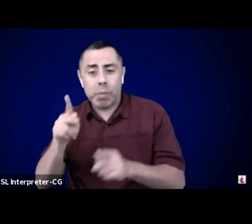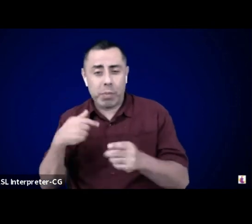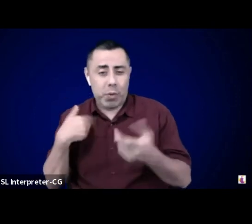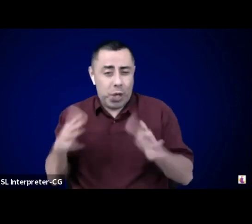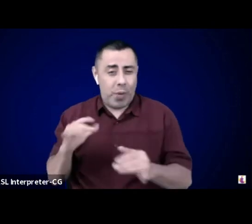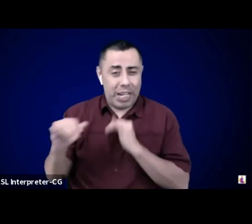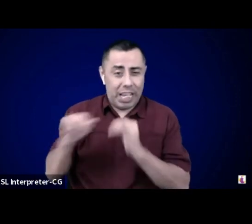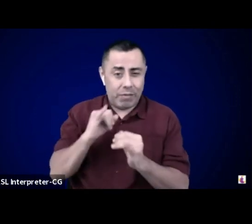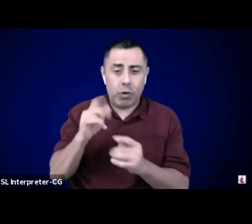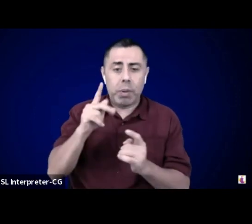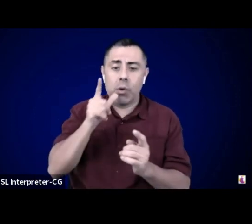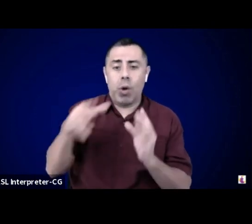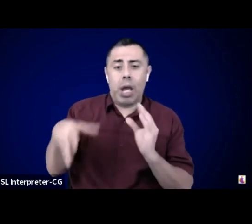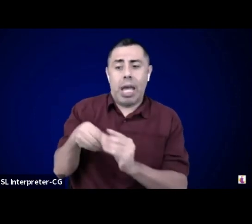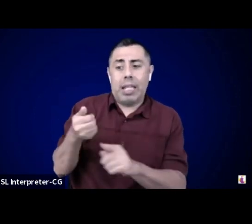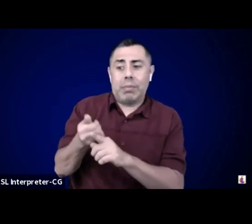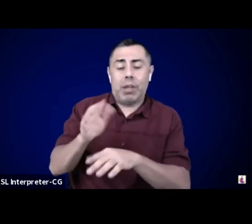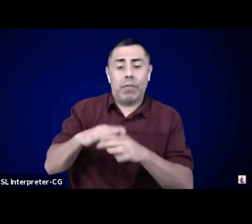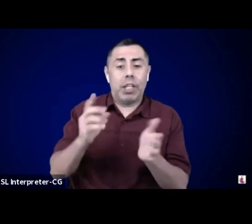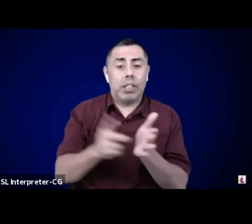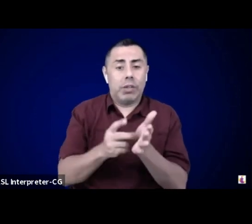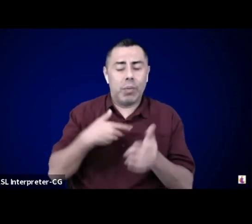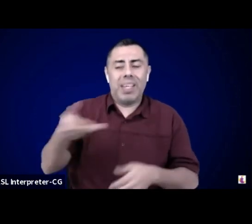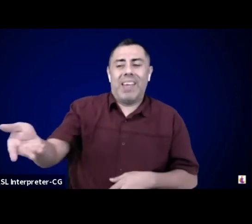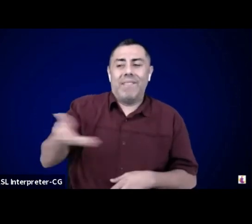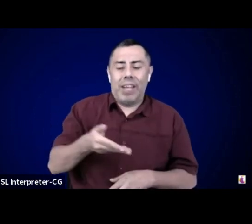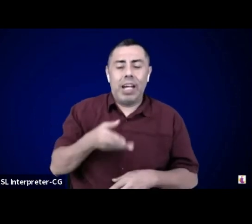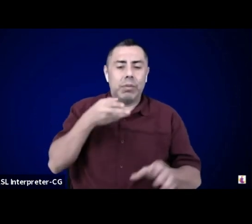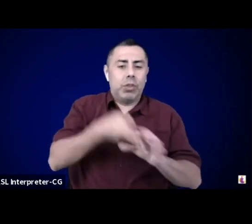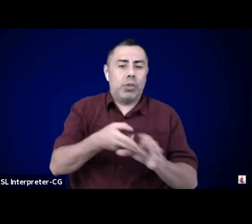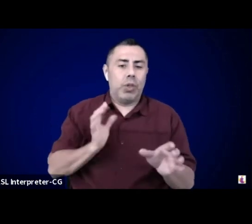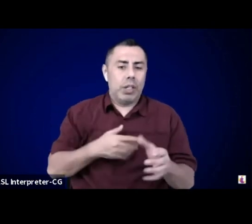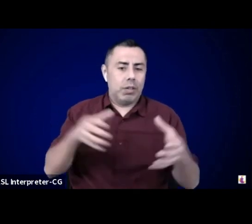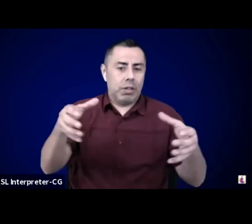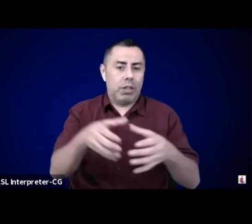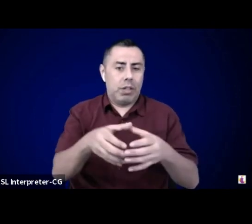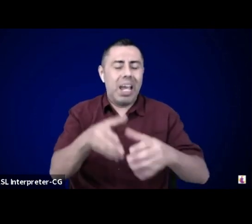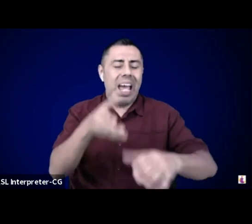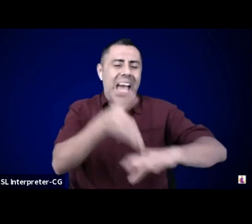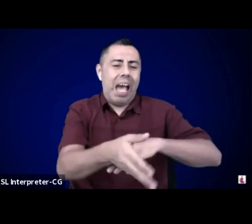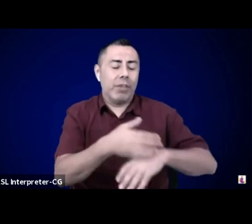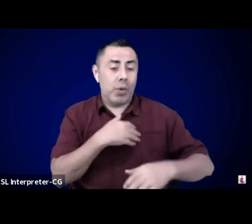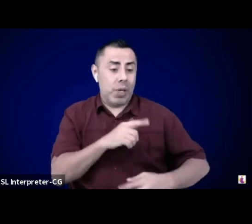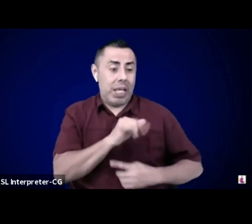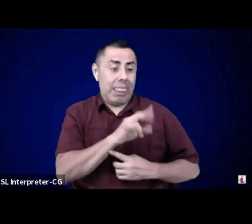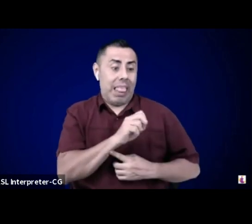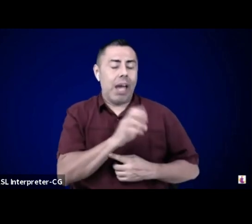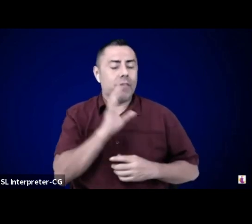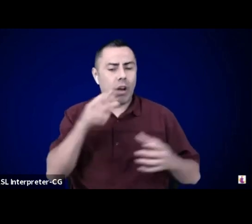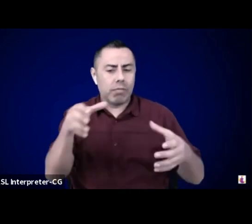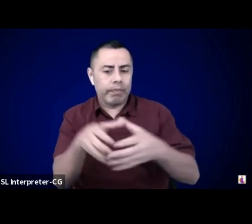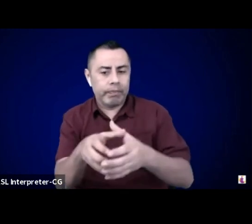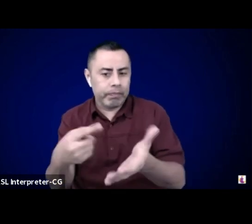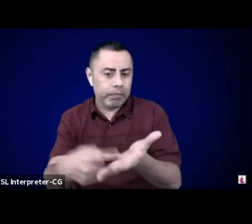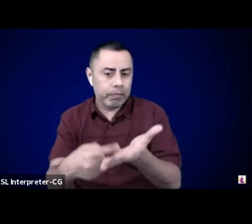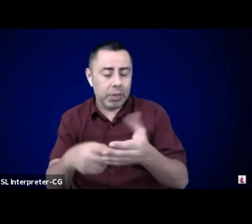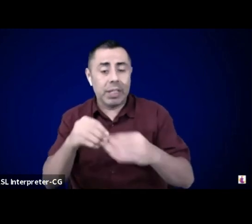Some of the words I think, more than anything, felt very harmful more than...